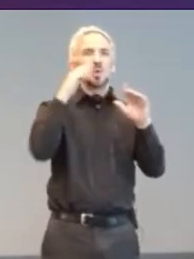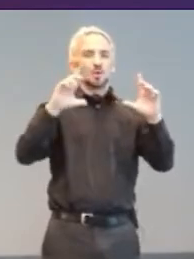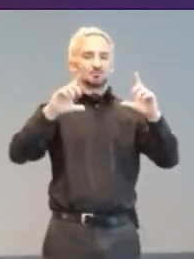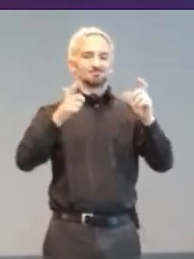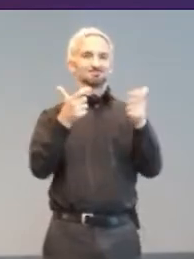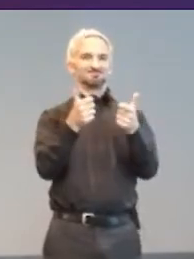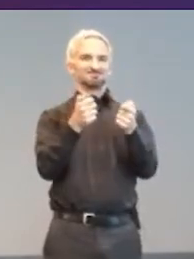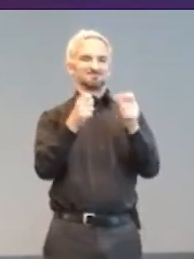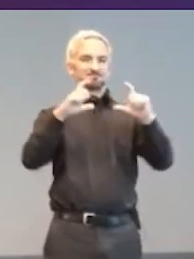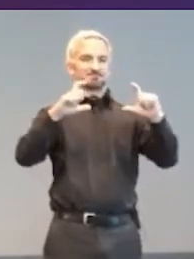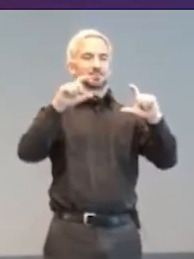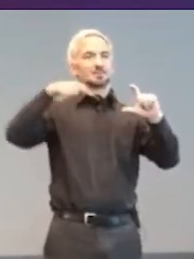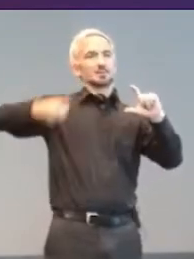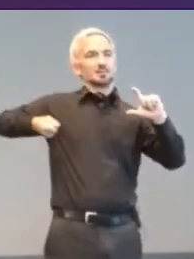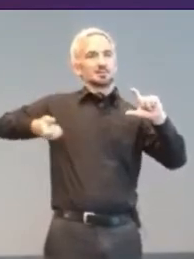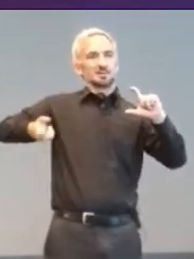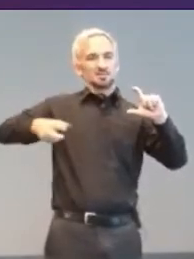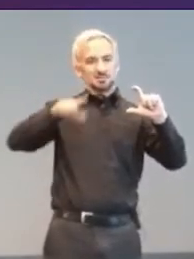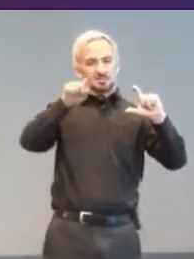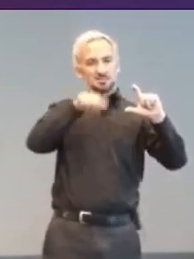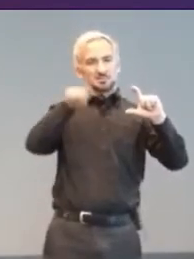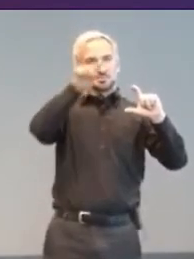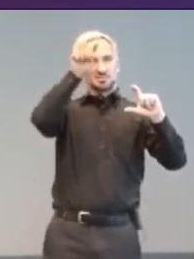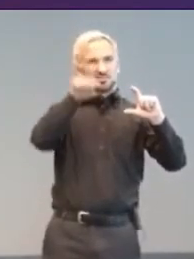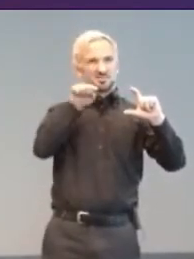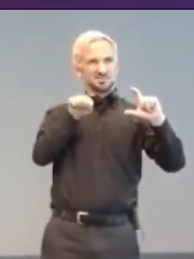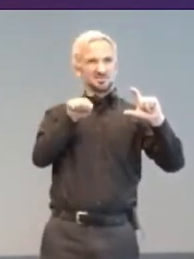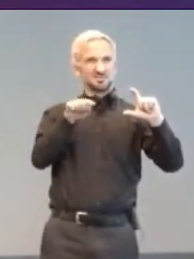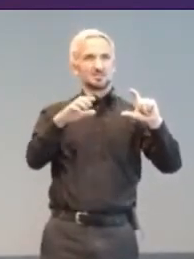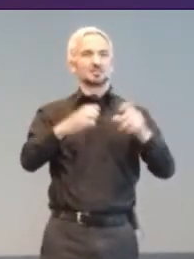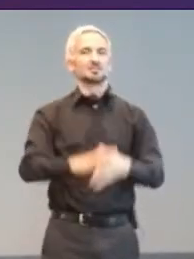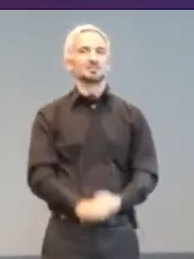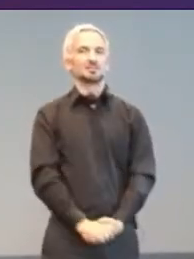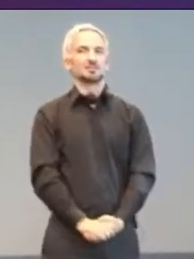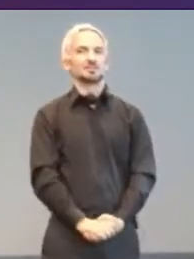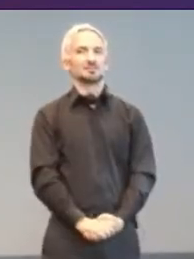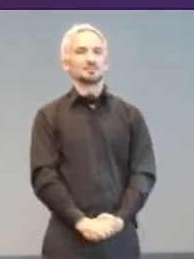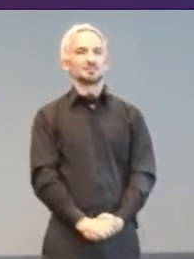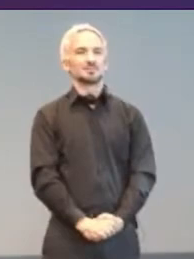Itch.io in 2015 added accessibility filters to their indie game store,